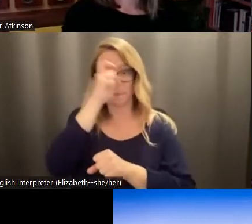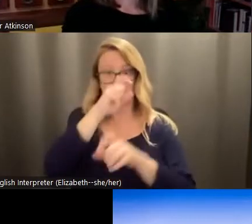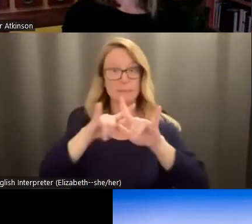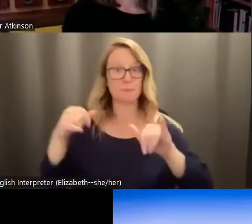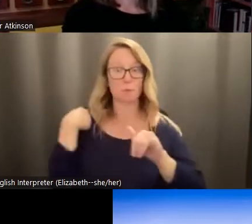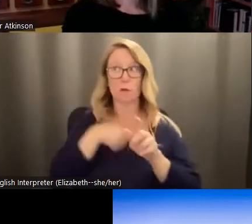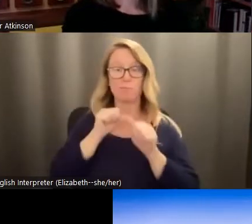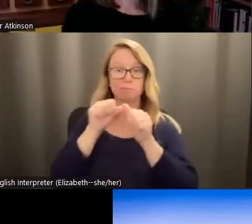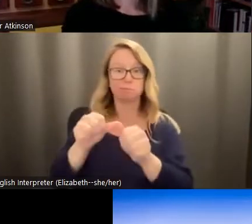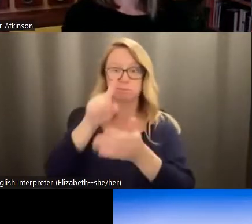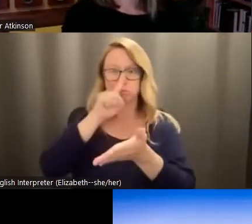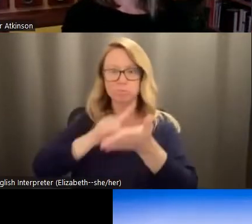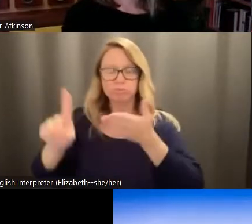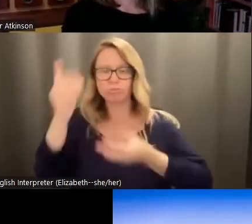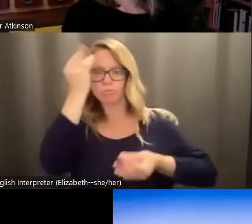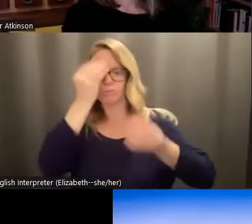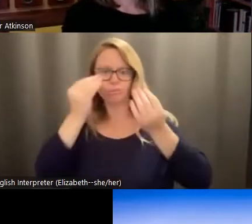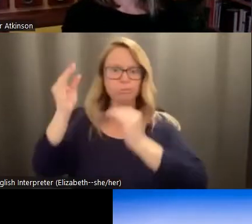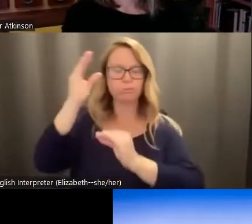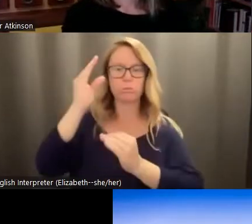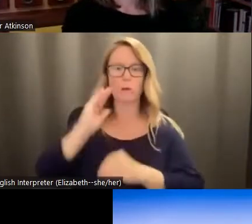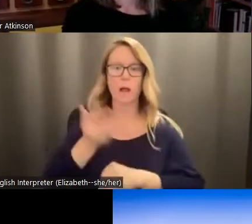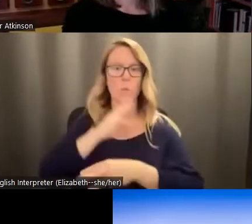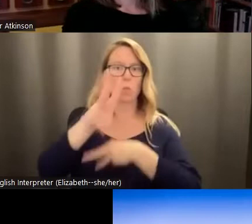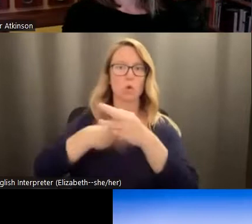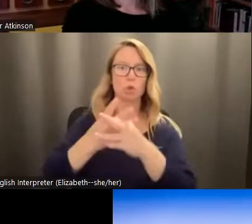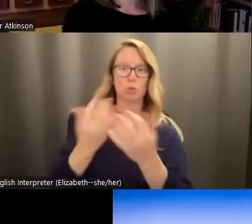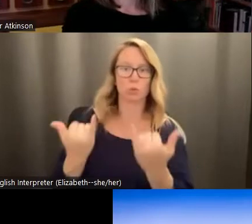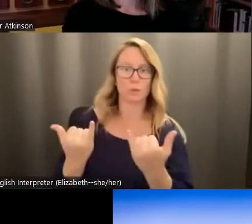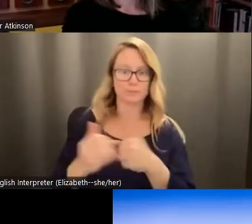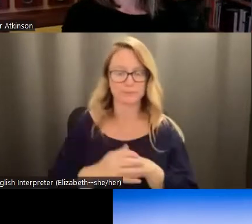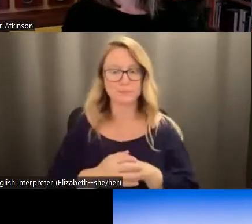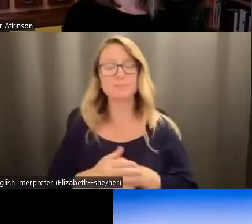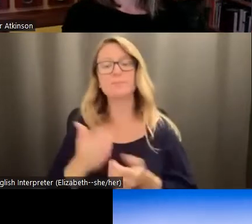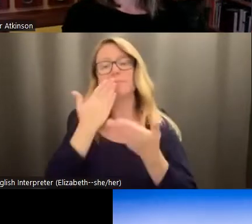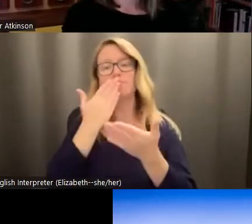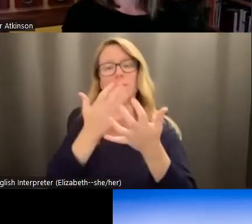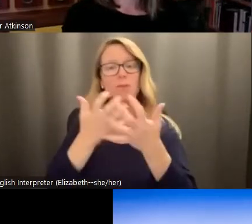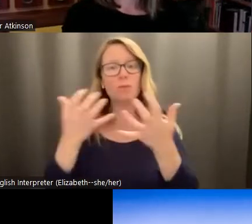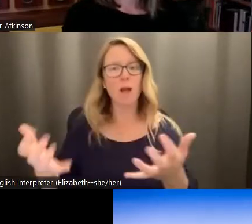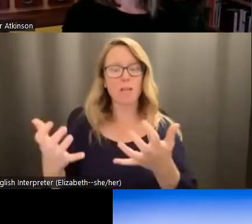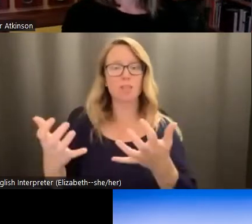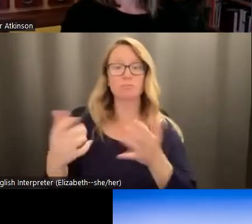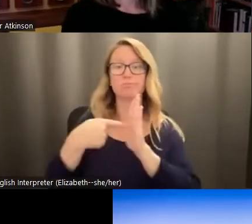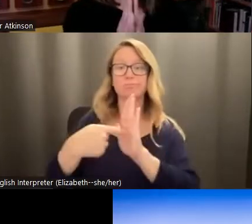explore our world today, our contemporary will today. So thank you so much on behalf of the School of Social Work and I